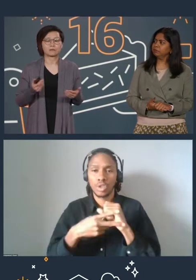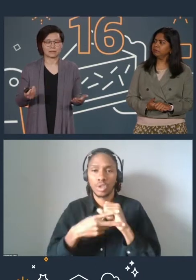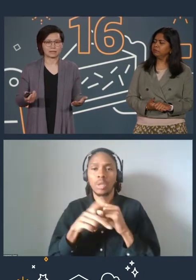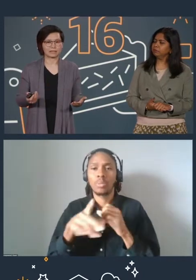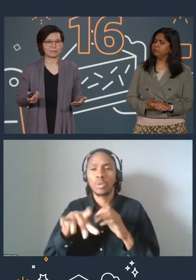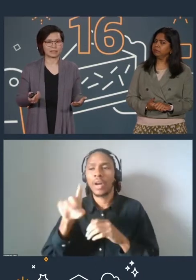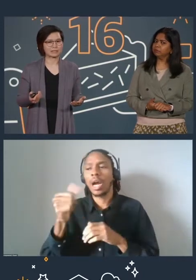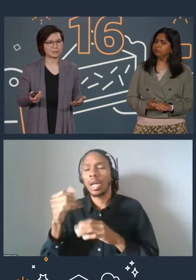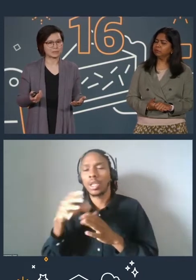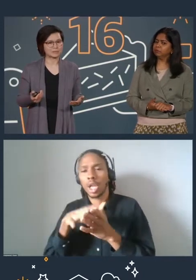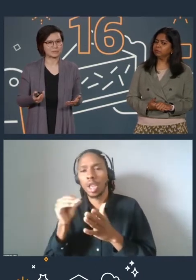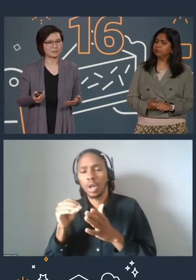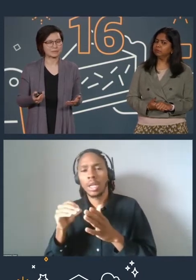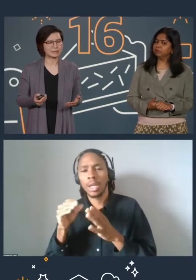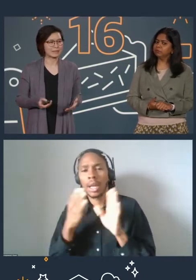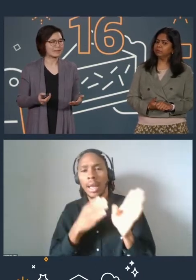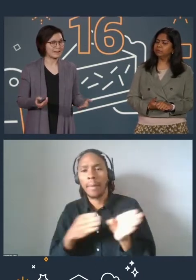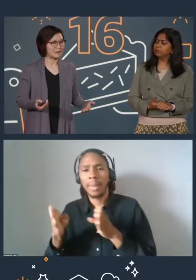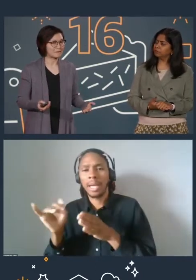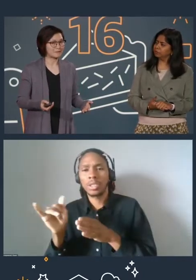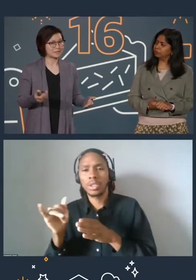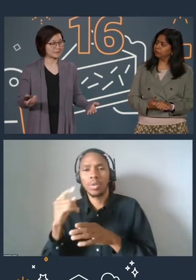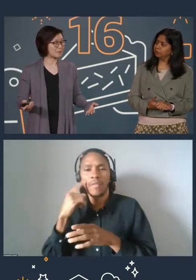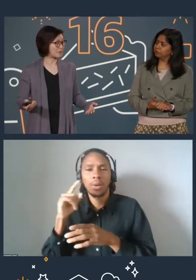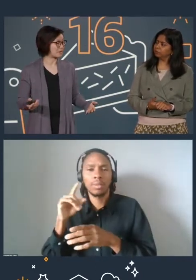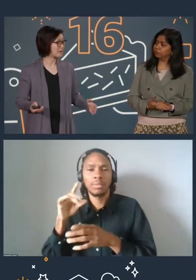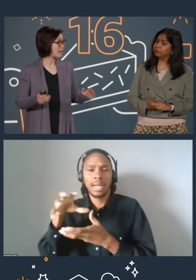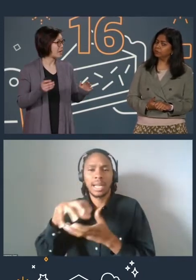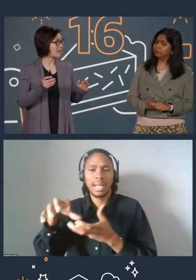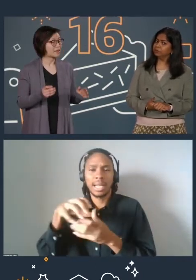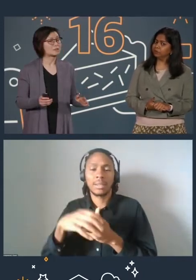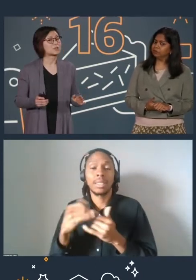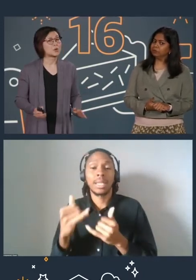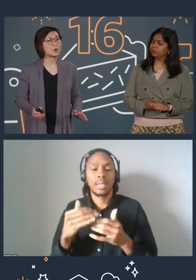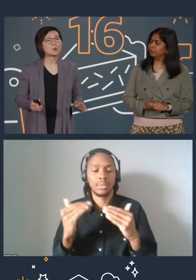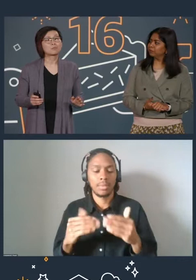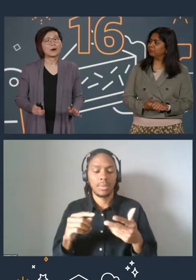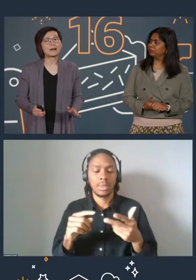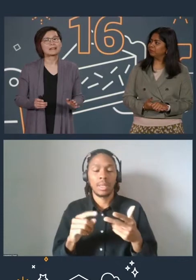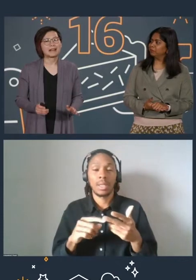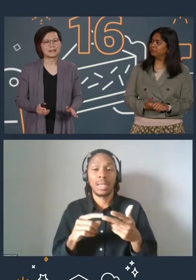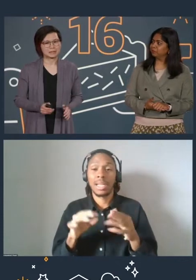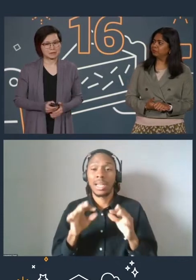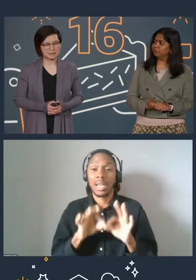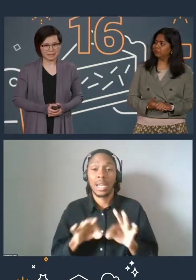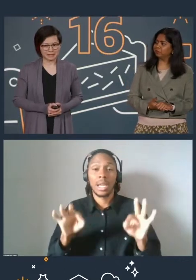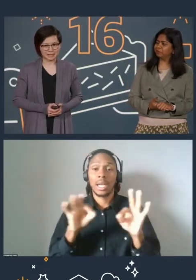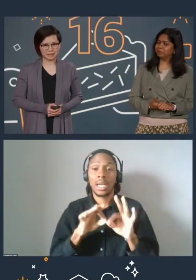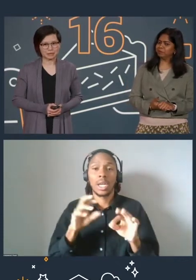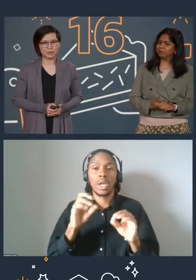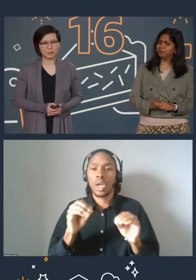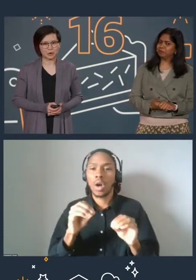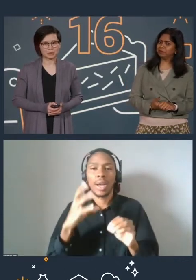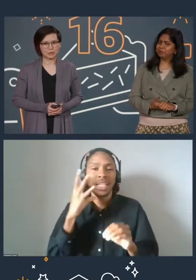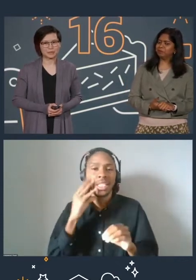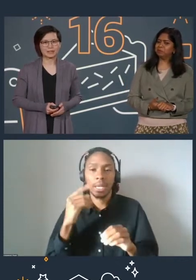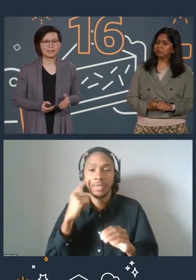for other cloud domains too. Now, this is important. There is no prior cloud experience necessary to enroll.